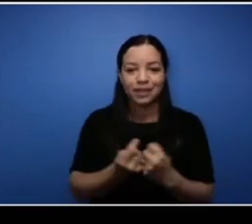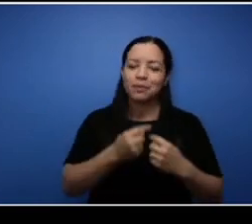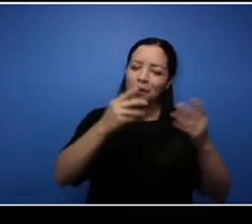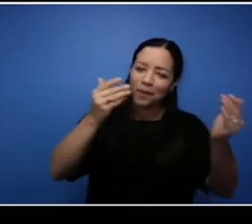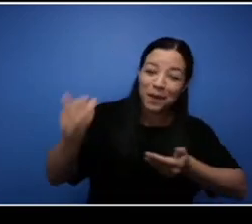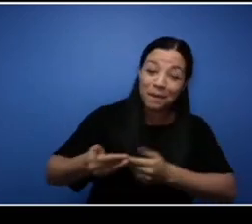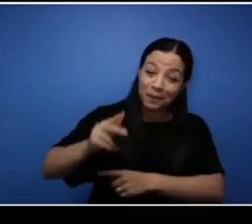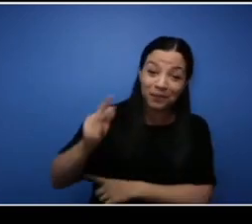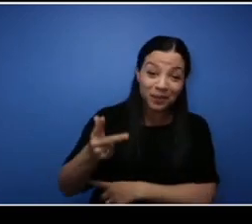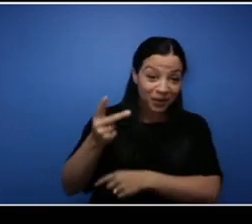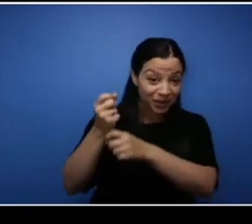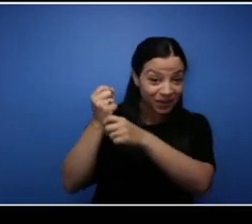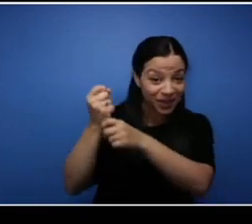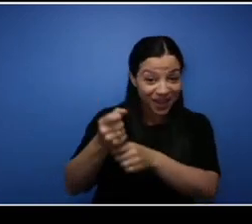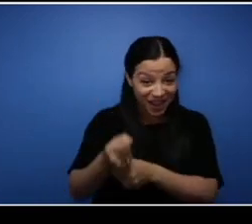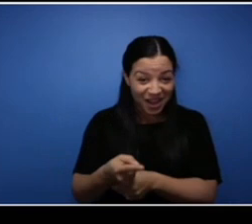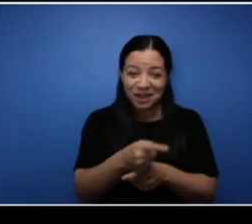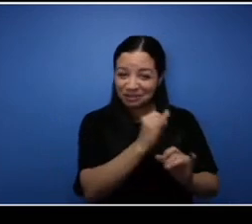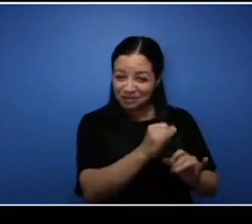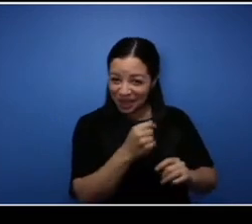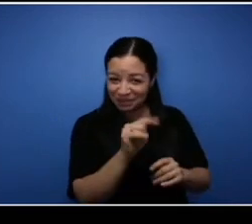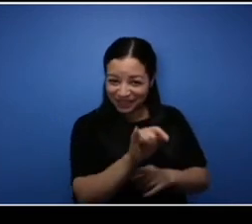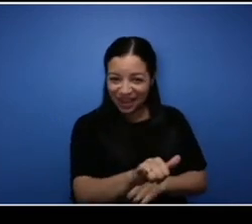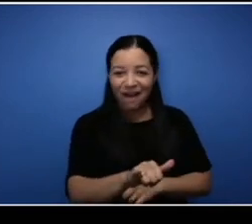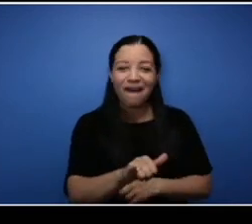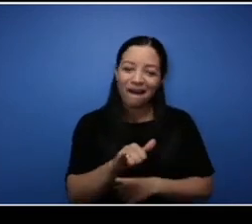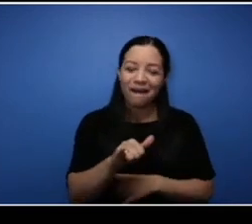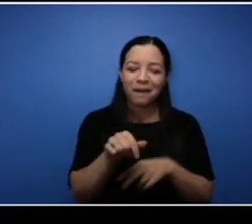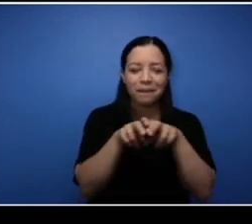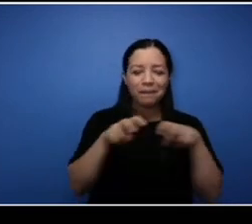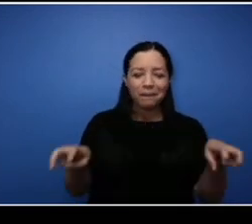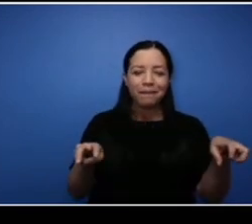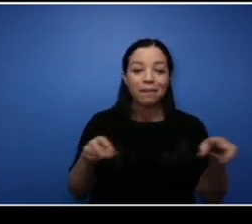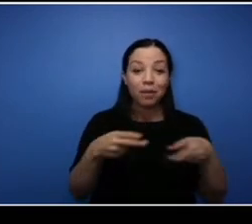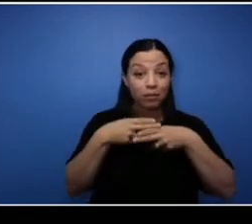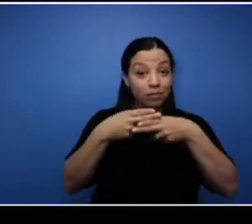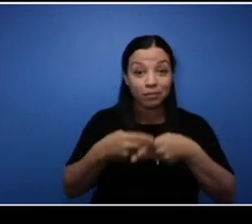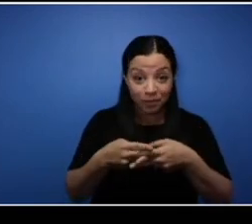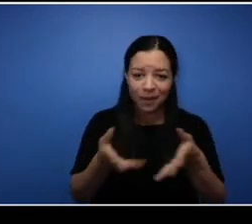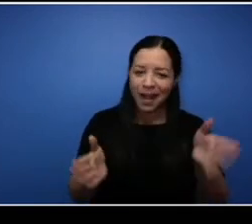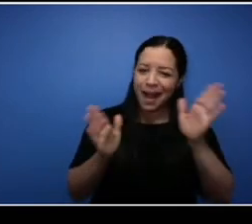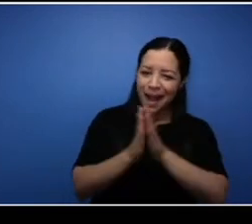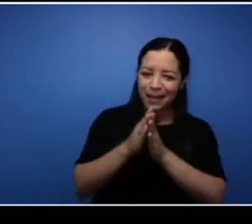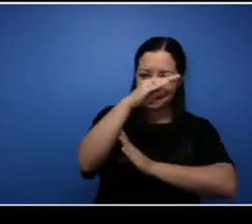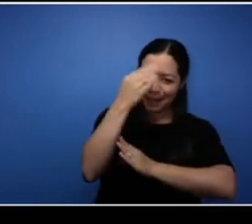to our third annual as Ty said panel called Ask a Black Entrepreneur. So I would like